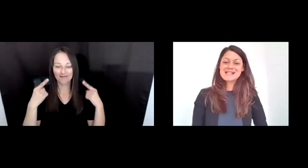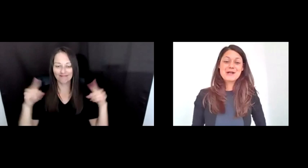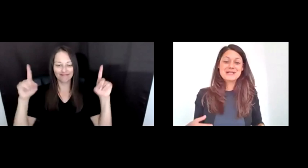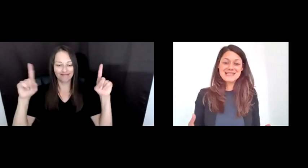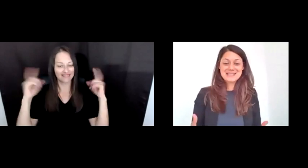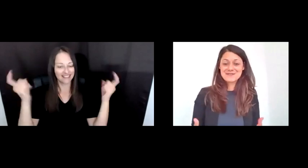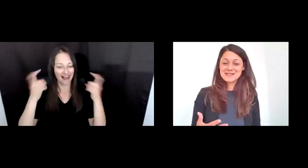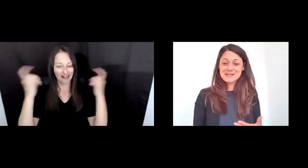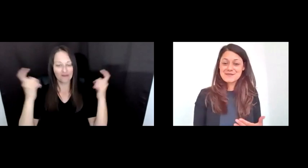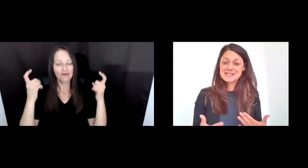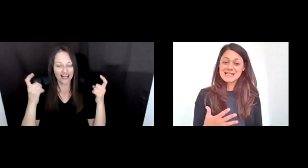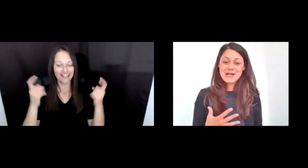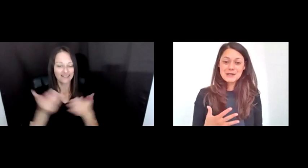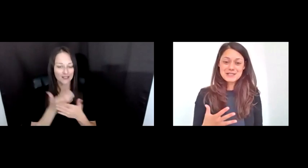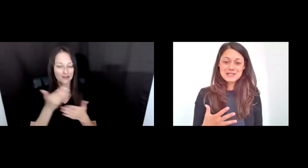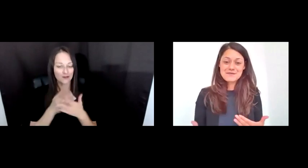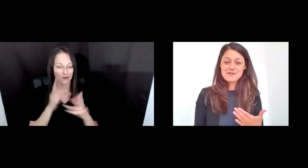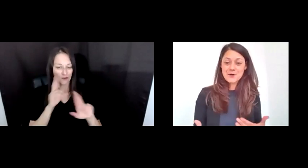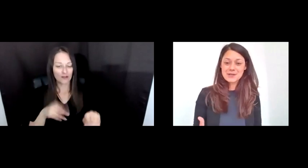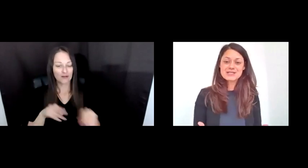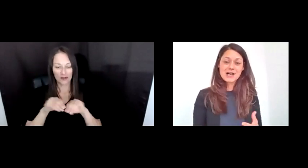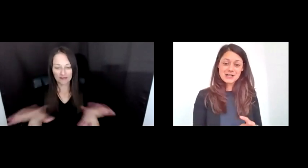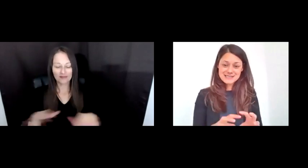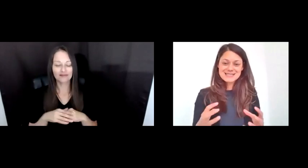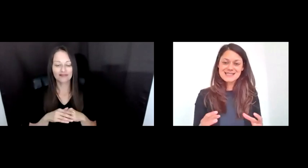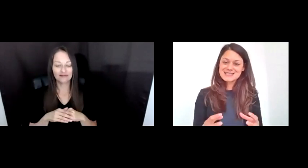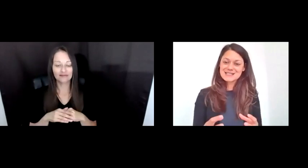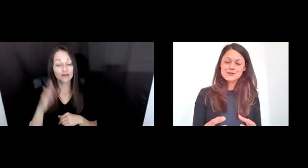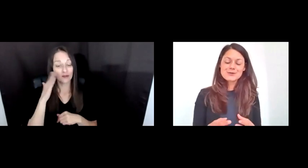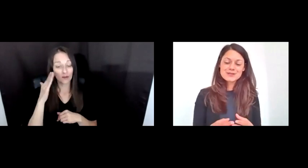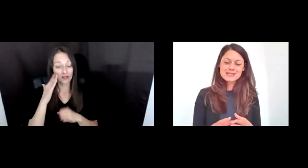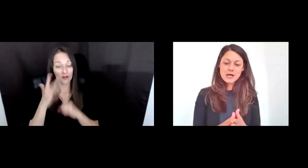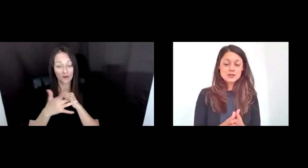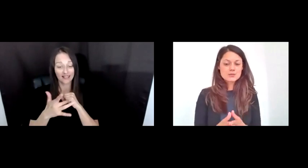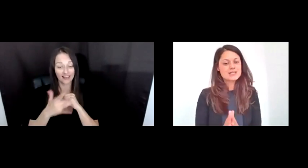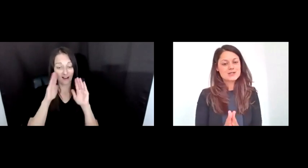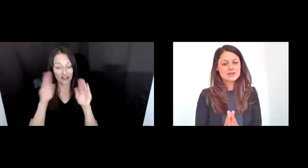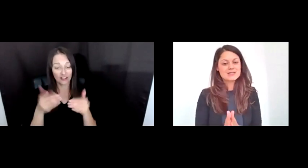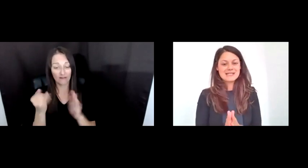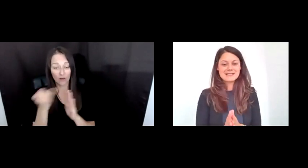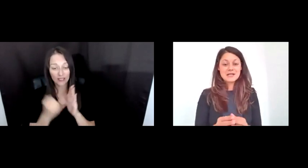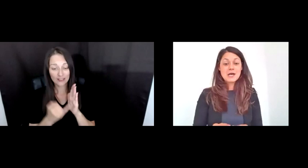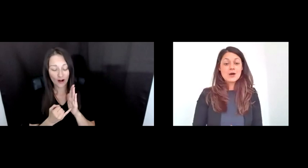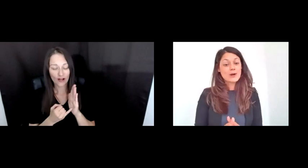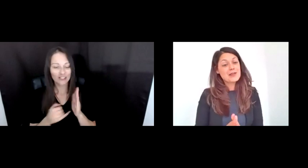KNOWING THAT THE FIELD OF THE TECHNOLOGY-FOCUSED ARTS IS A FREQUENTLY UNDER-RESOURCED AND RATHER